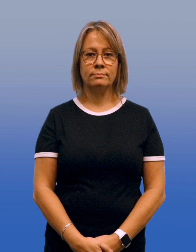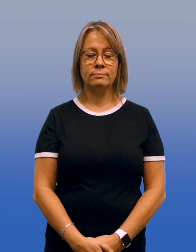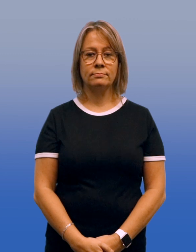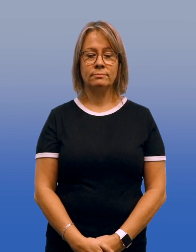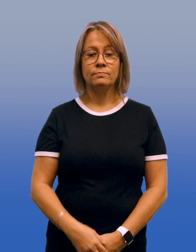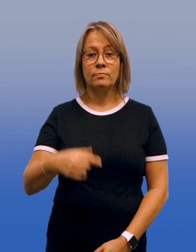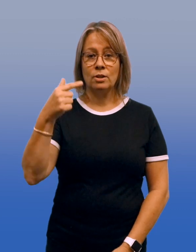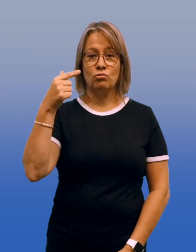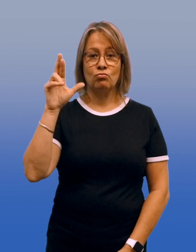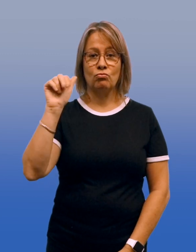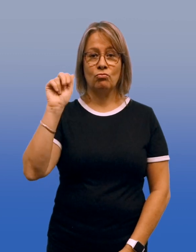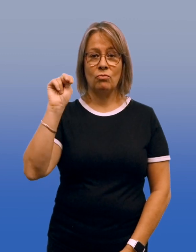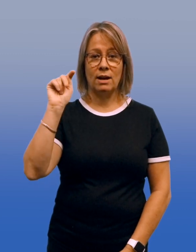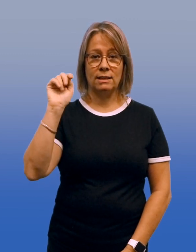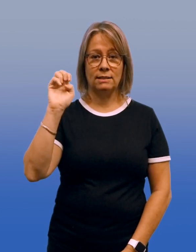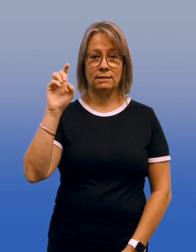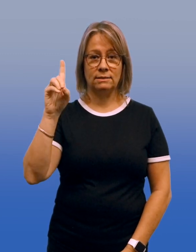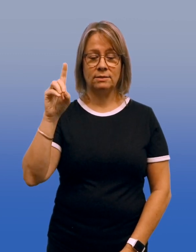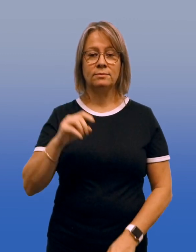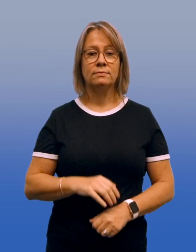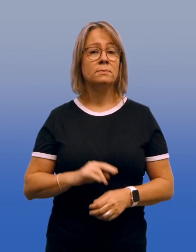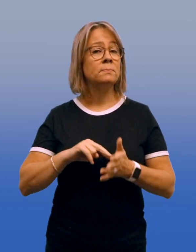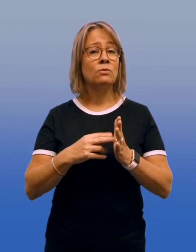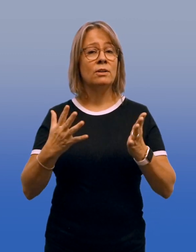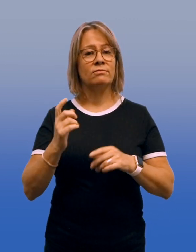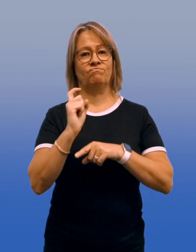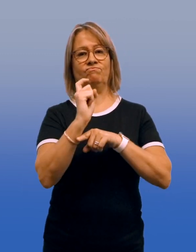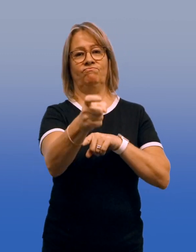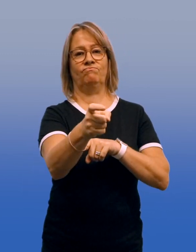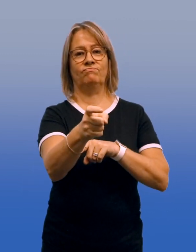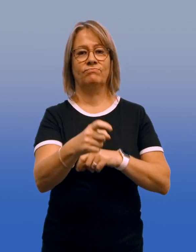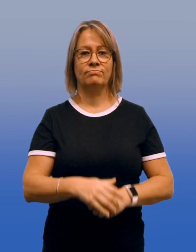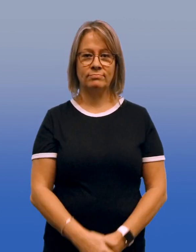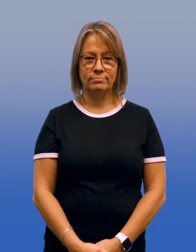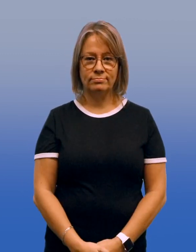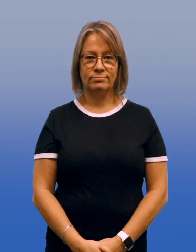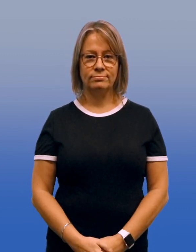Granted means given.